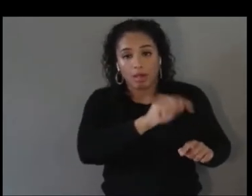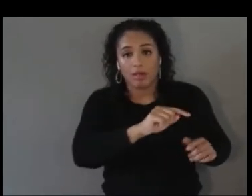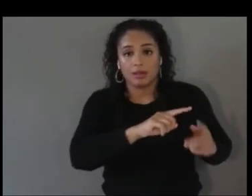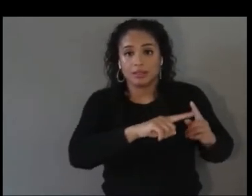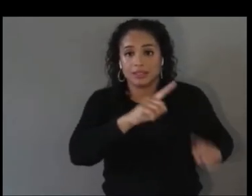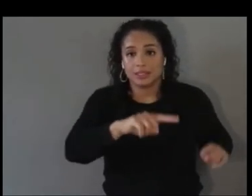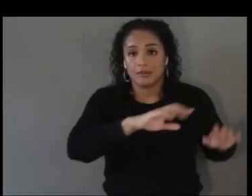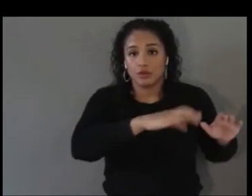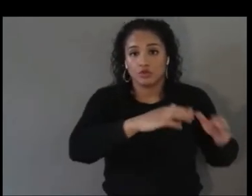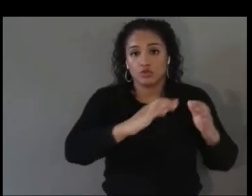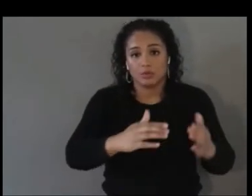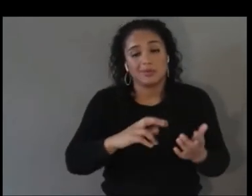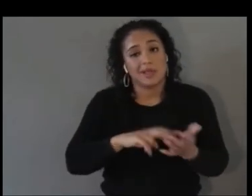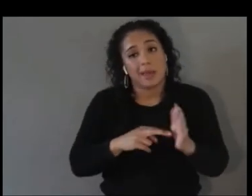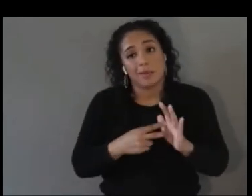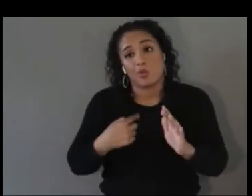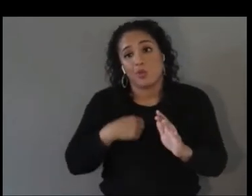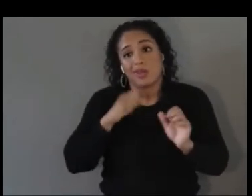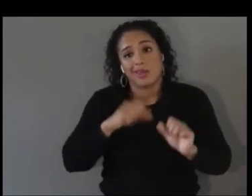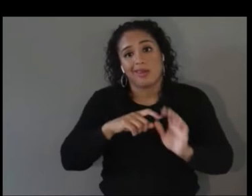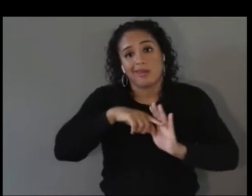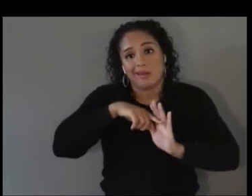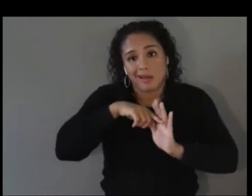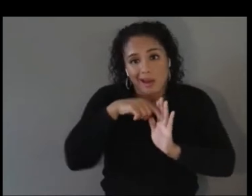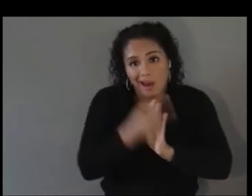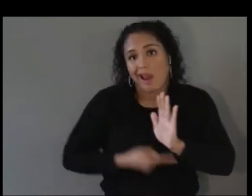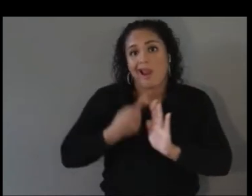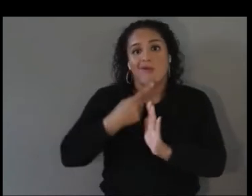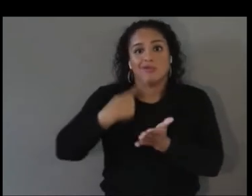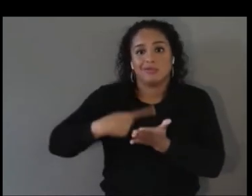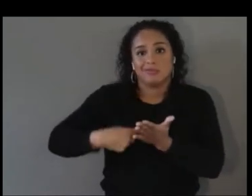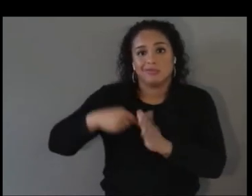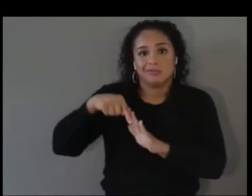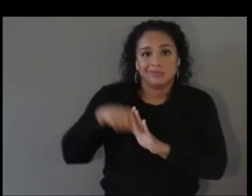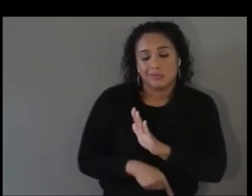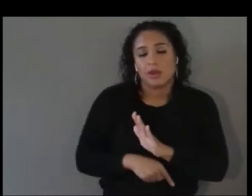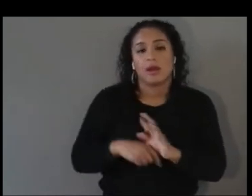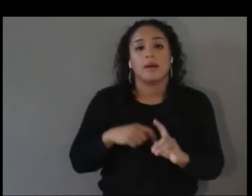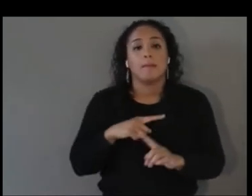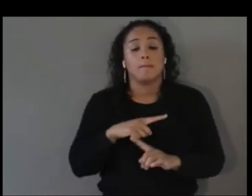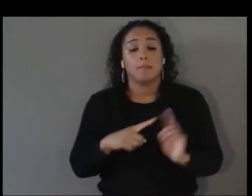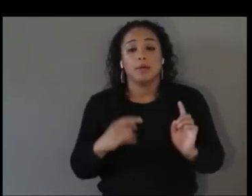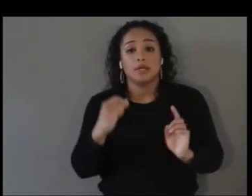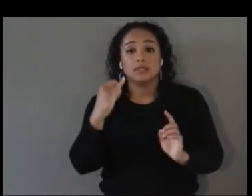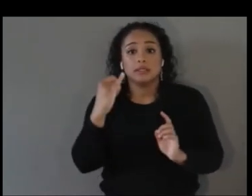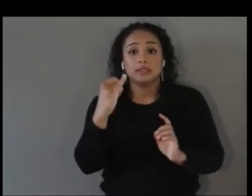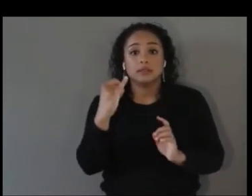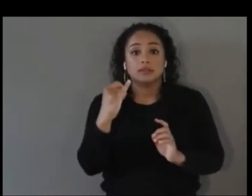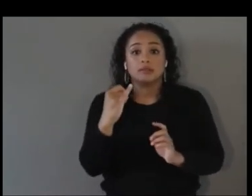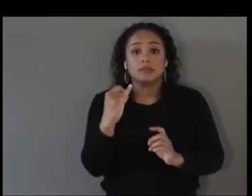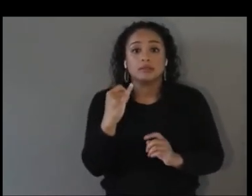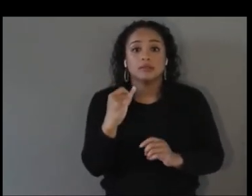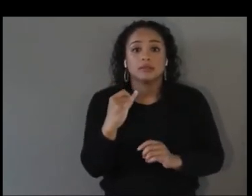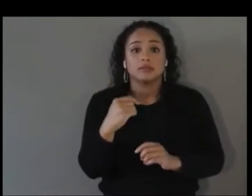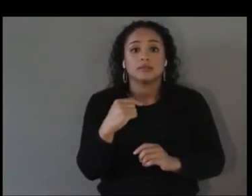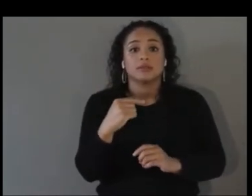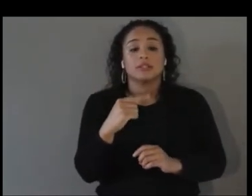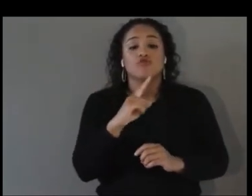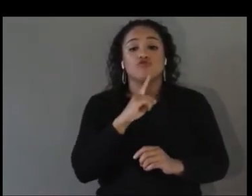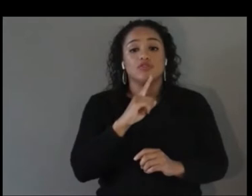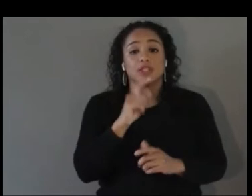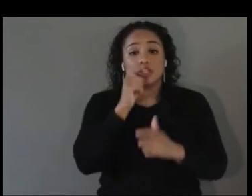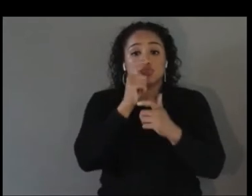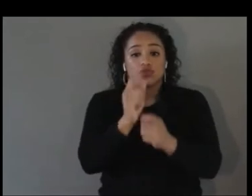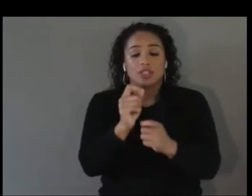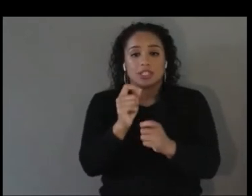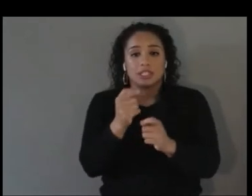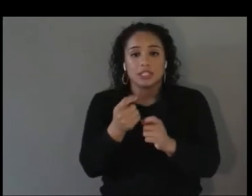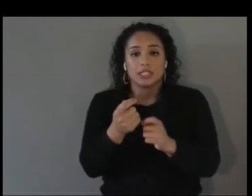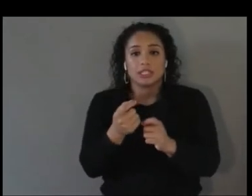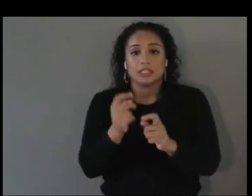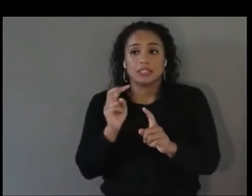but I think we would be really interested in looking at how the XR initiative could leverage the approaches